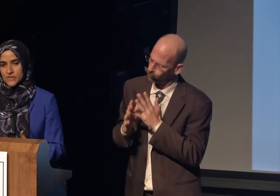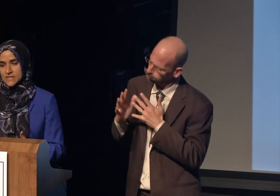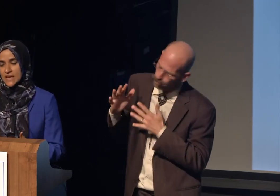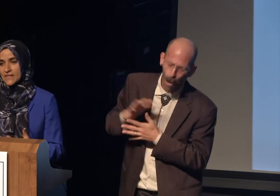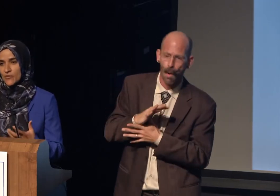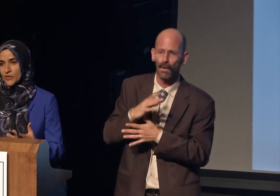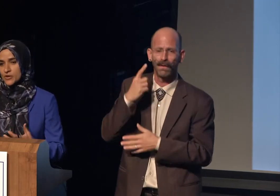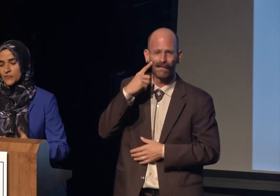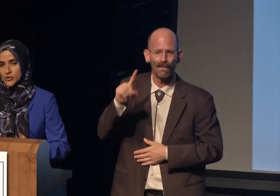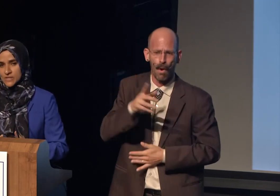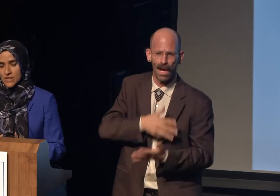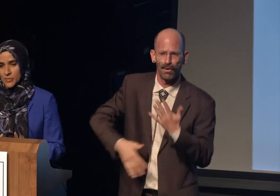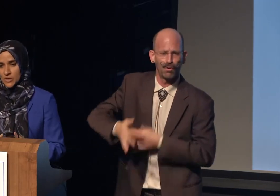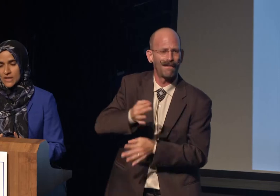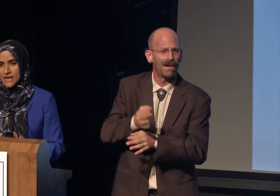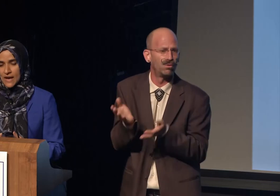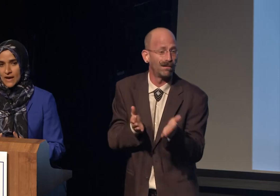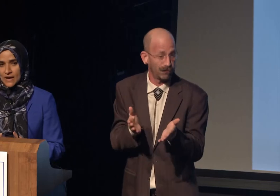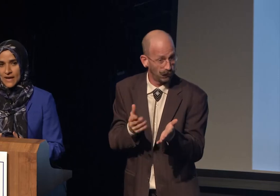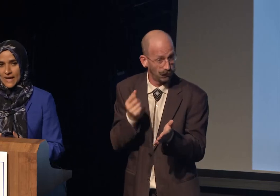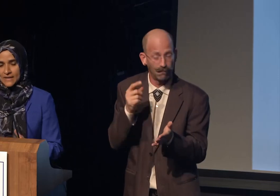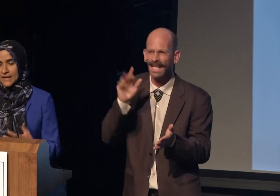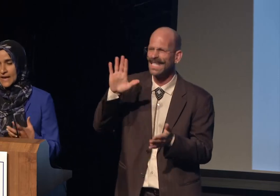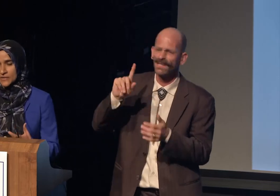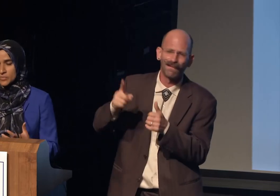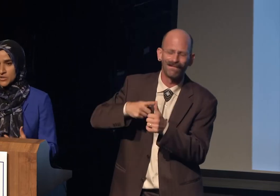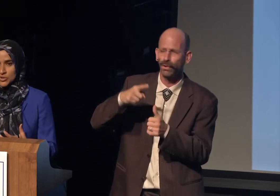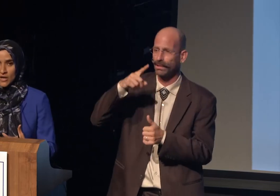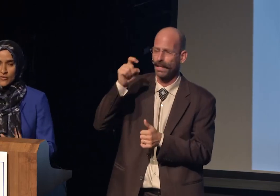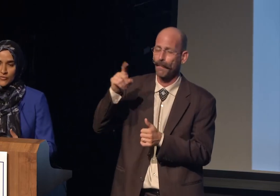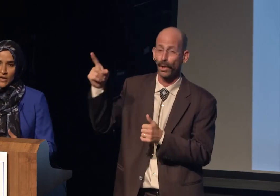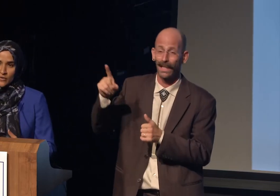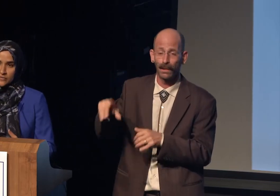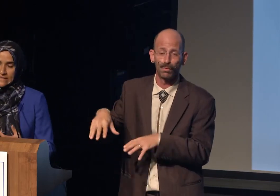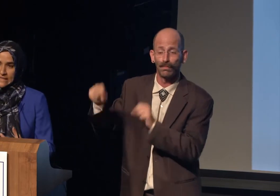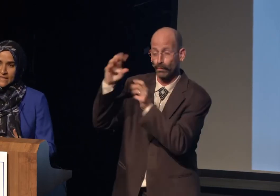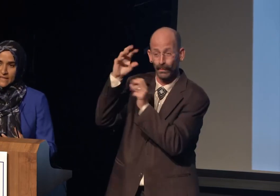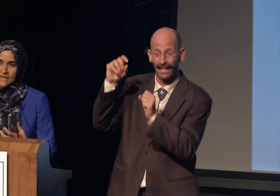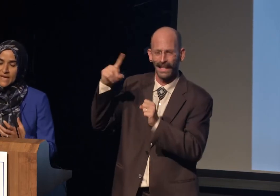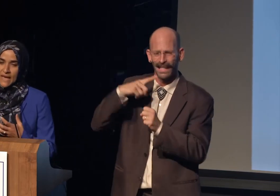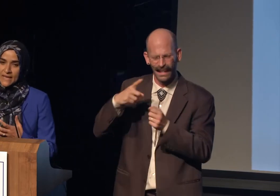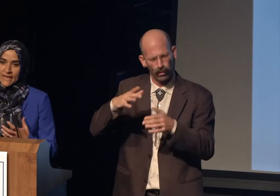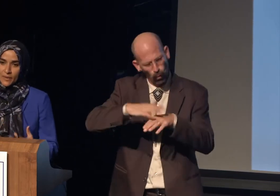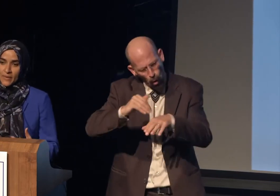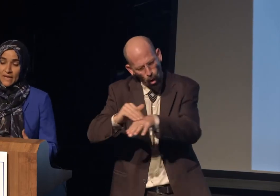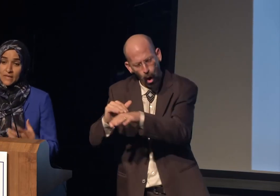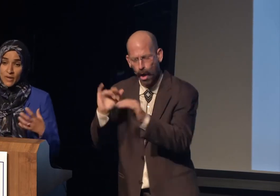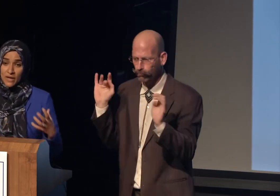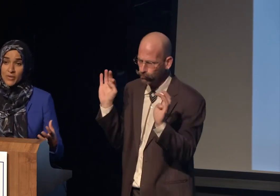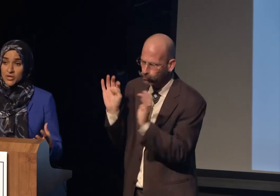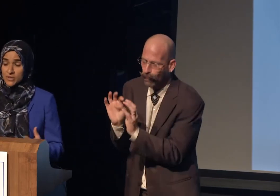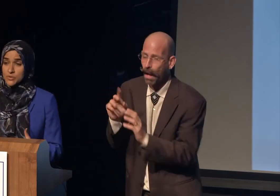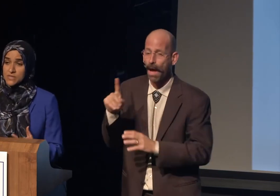that very first summer. And I had the pleasure of leading a campaign among American Muslims